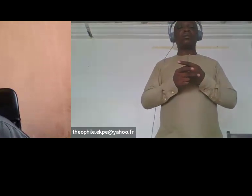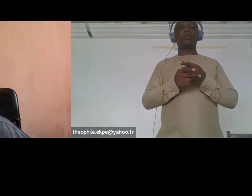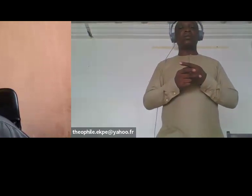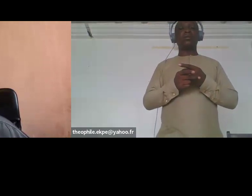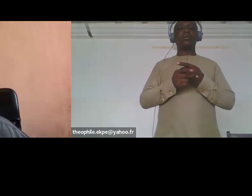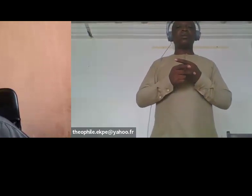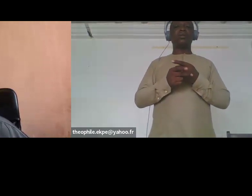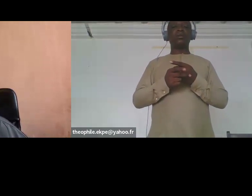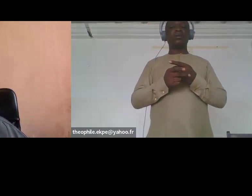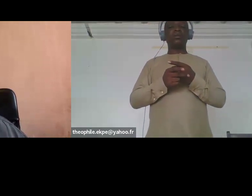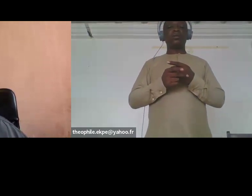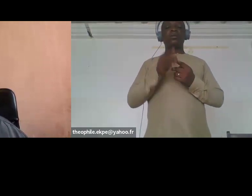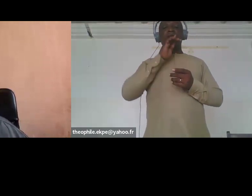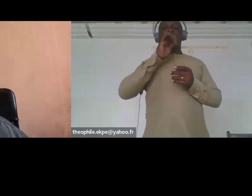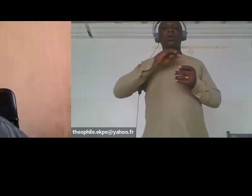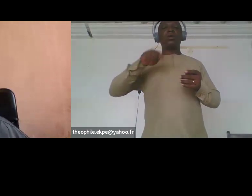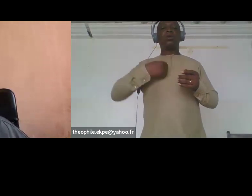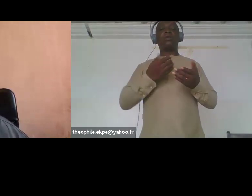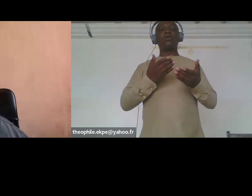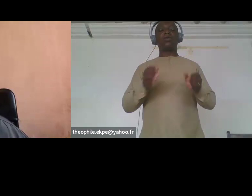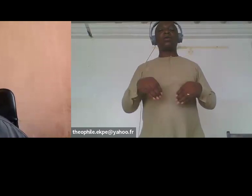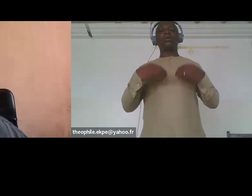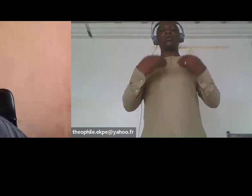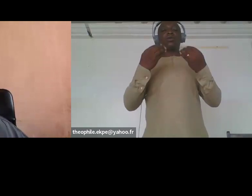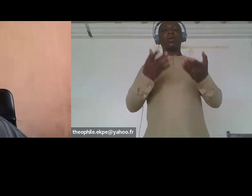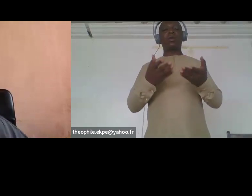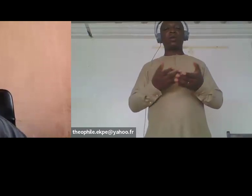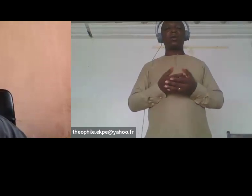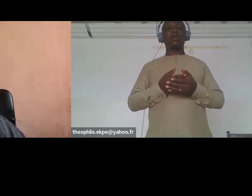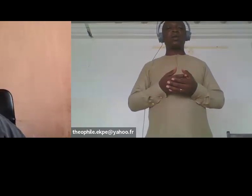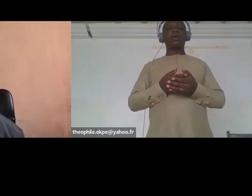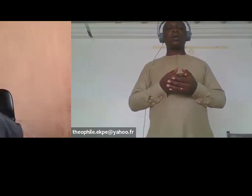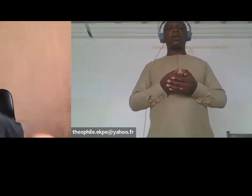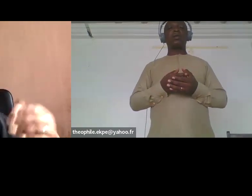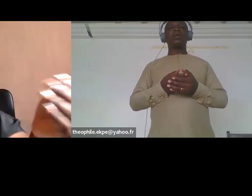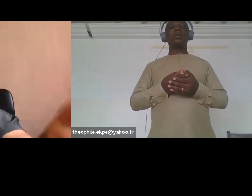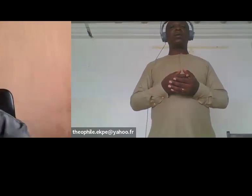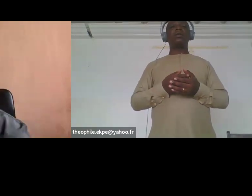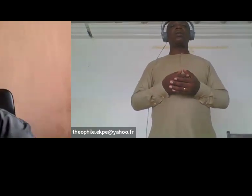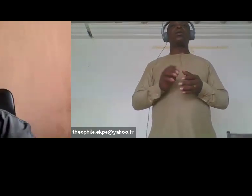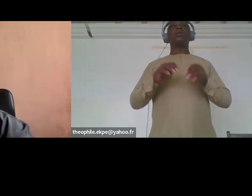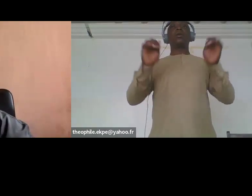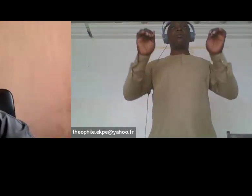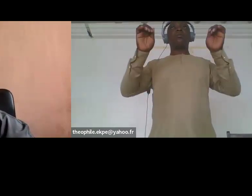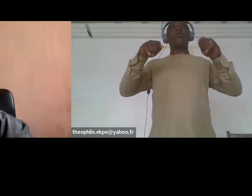Africa that are empowered they are able to lead change and that they are enabled